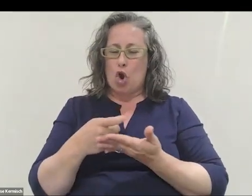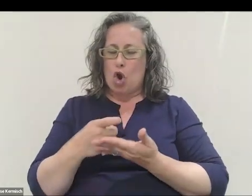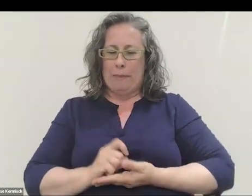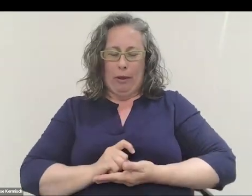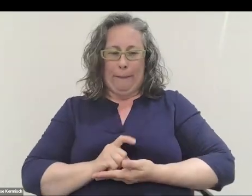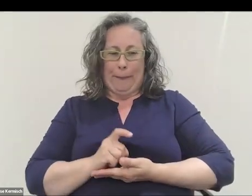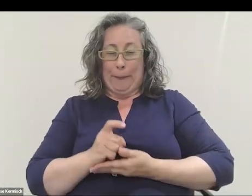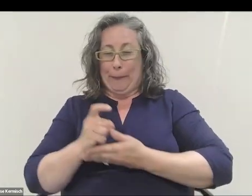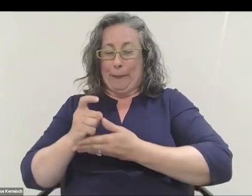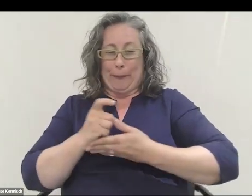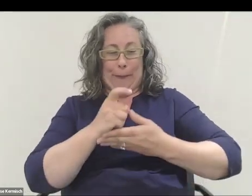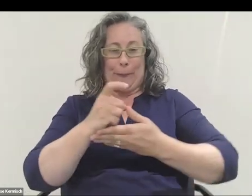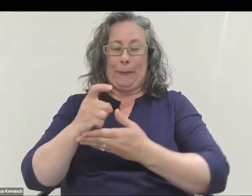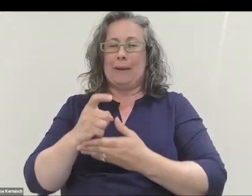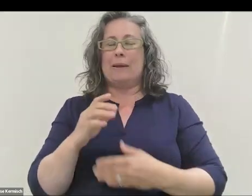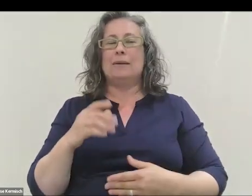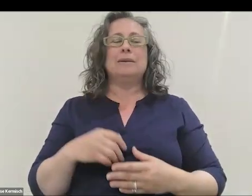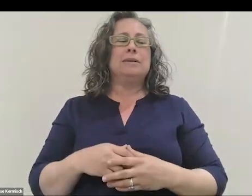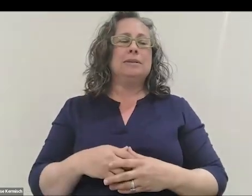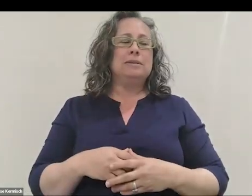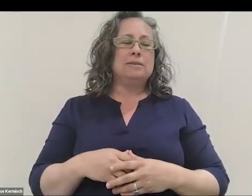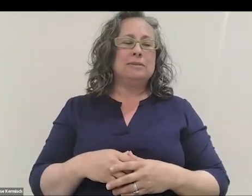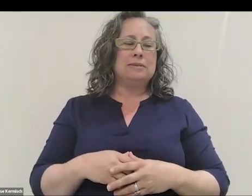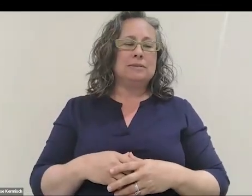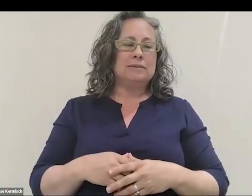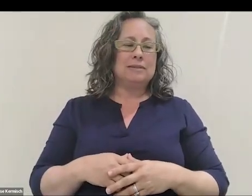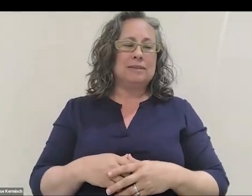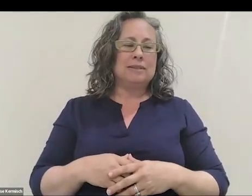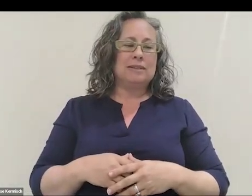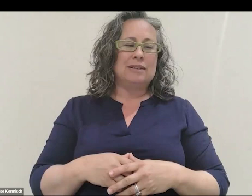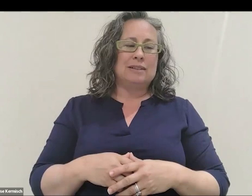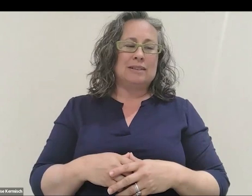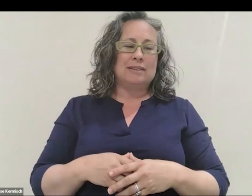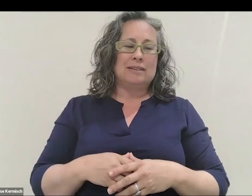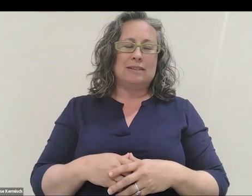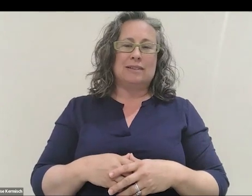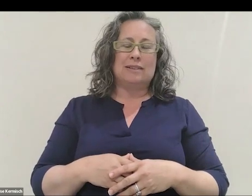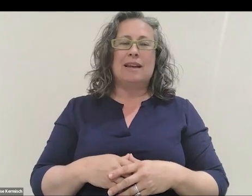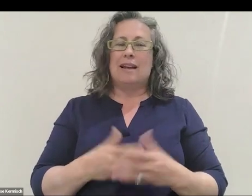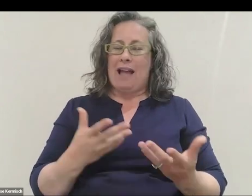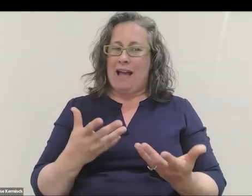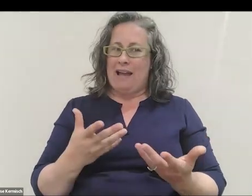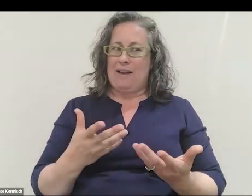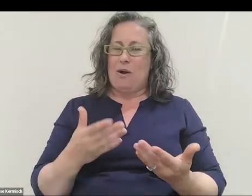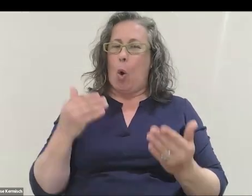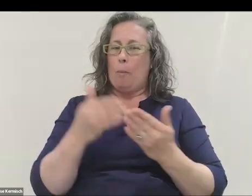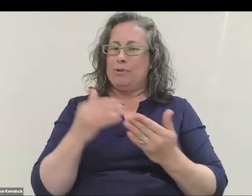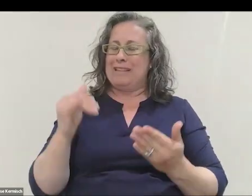gets dragged around his house by this stuff. I felt that. It was like a-- almost like a tractor beam almost through the window